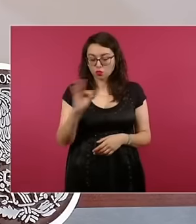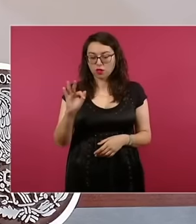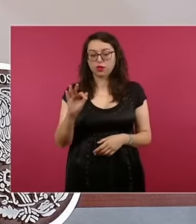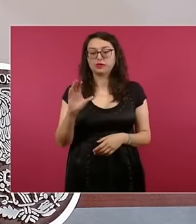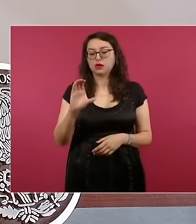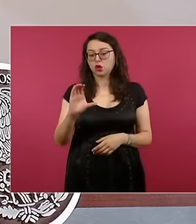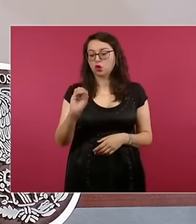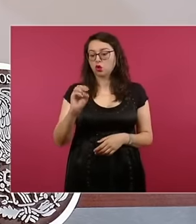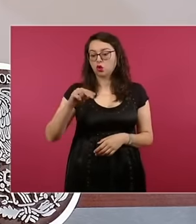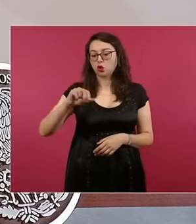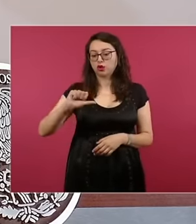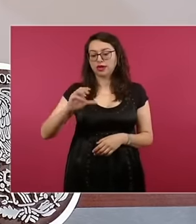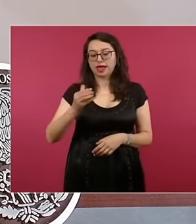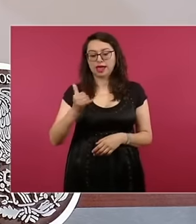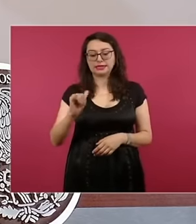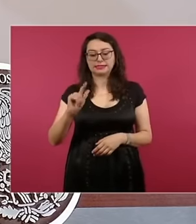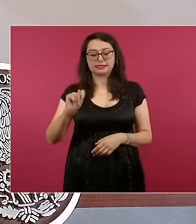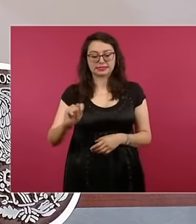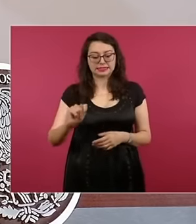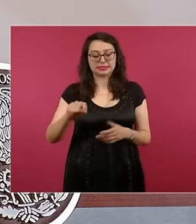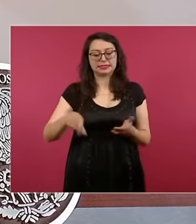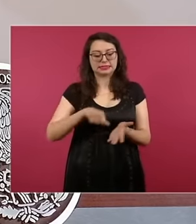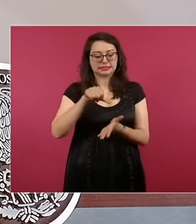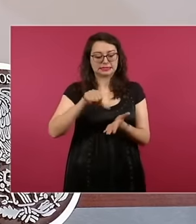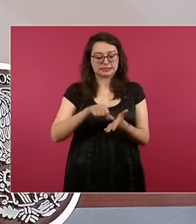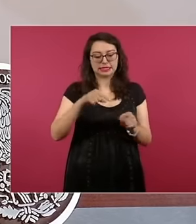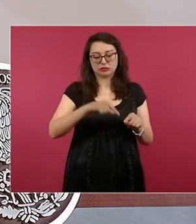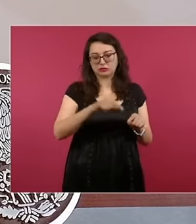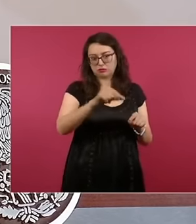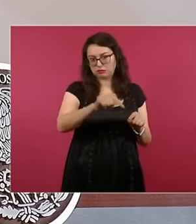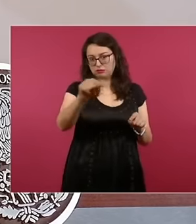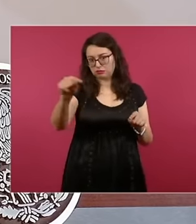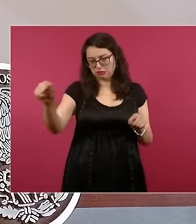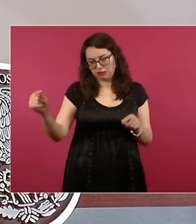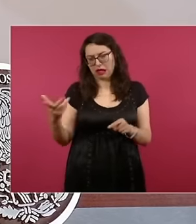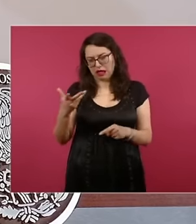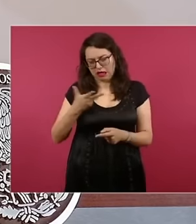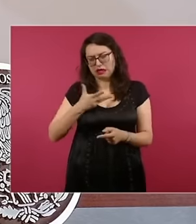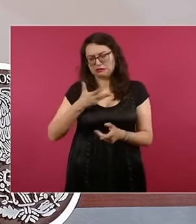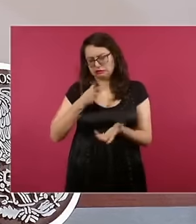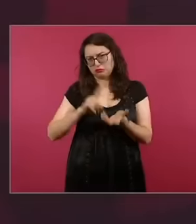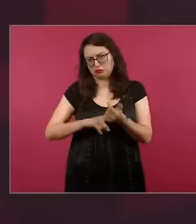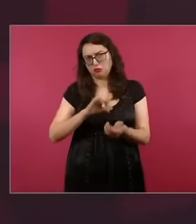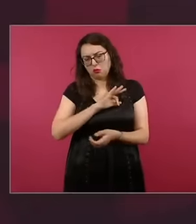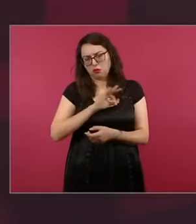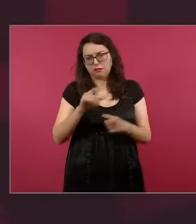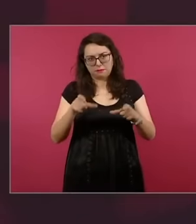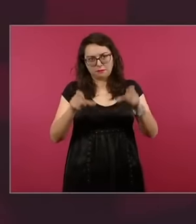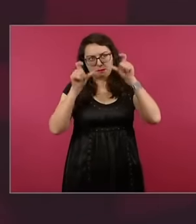sinal where in parallel to the president's morning conference there are also events